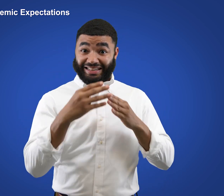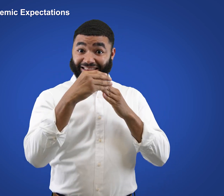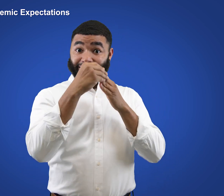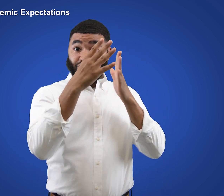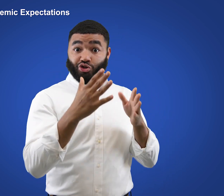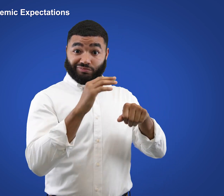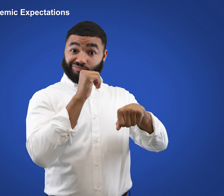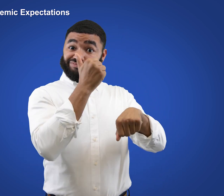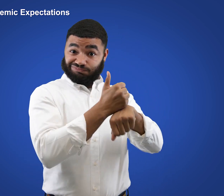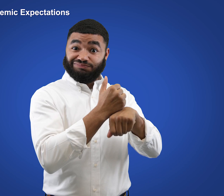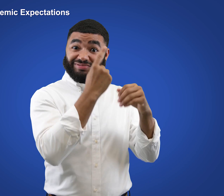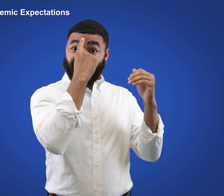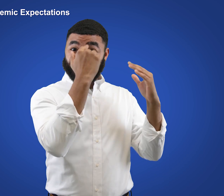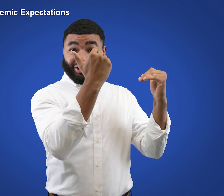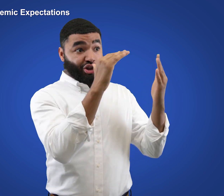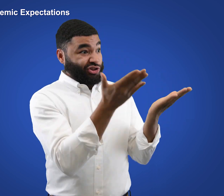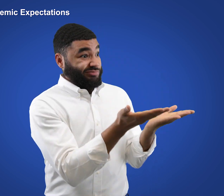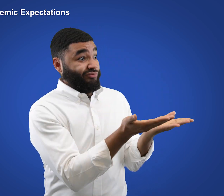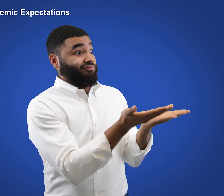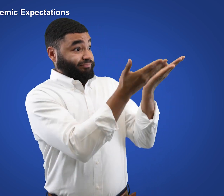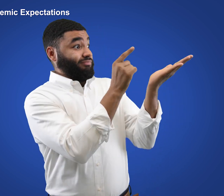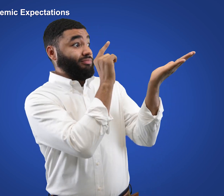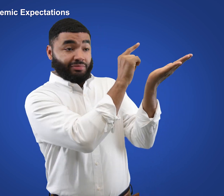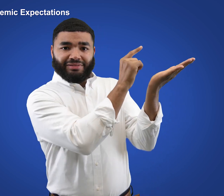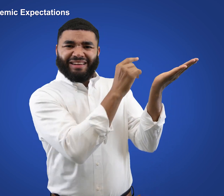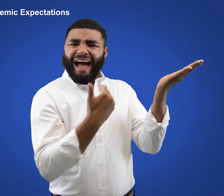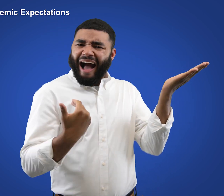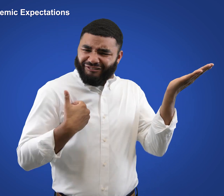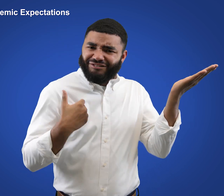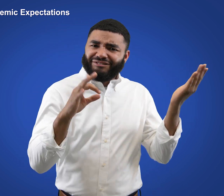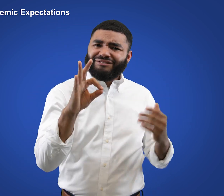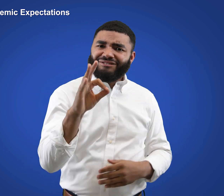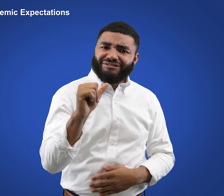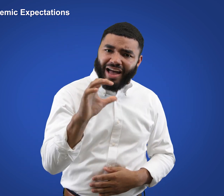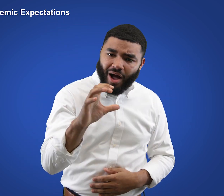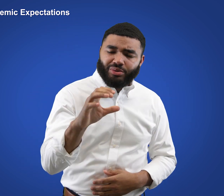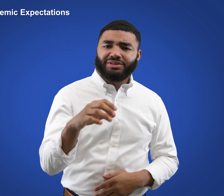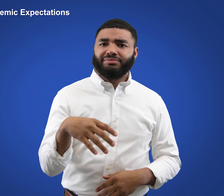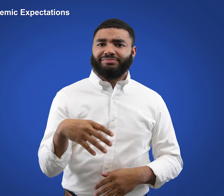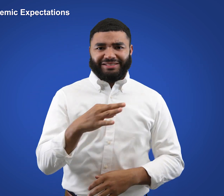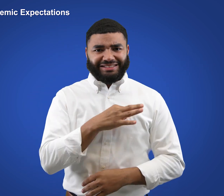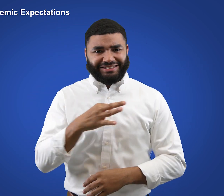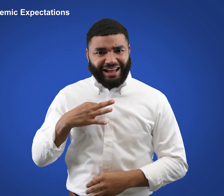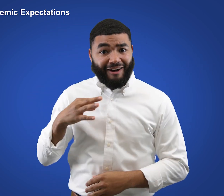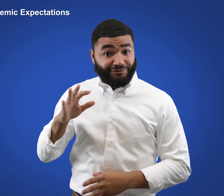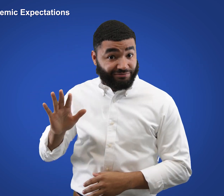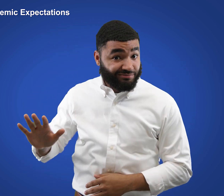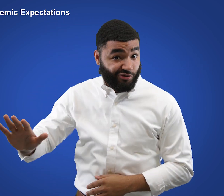Ensure that faculty and staff